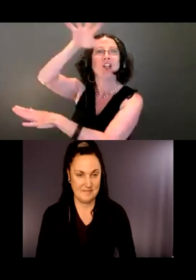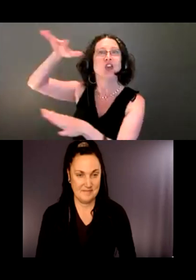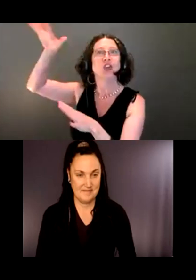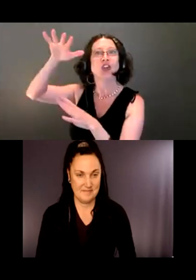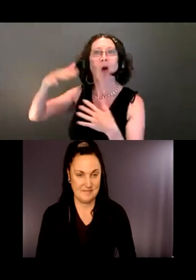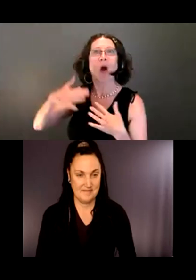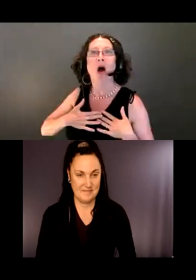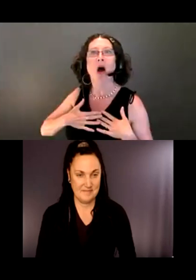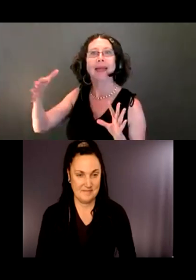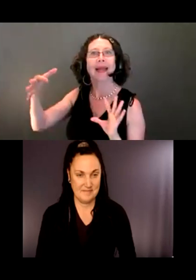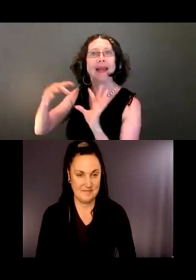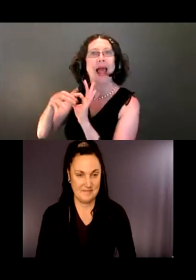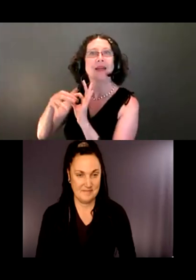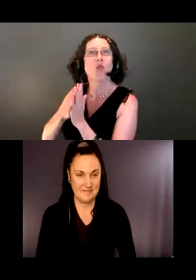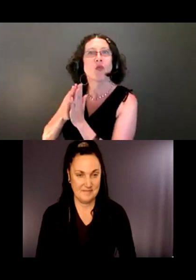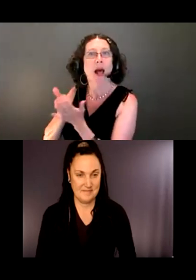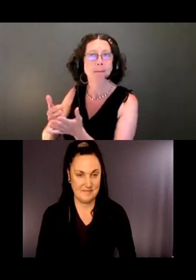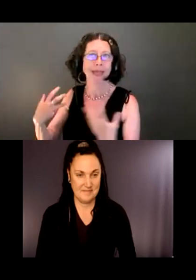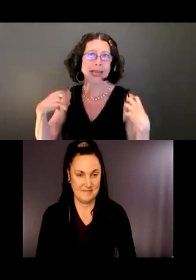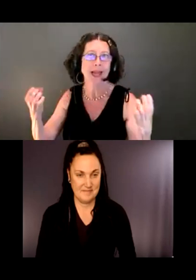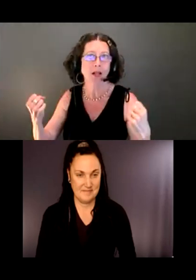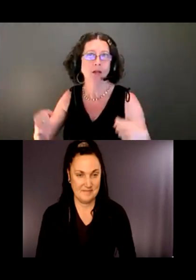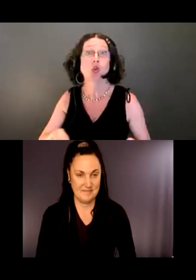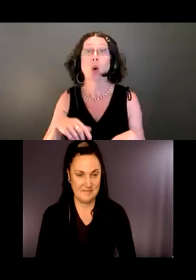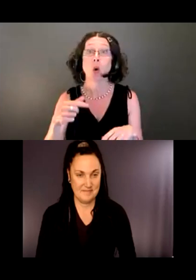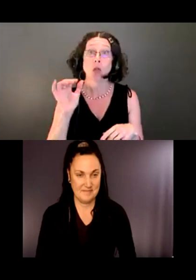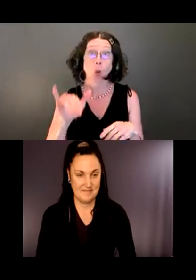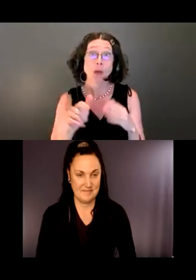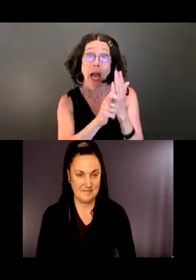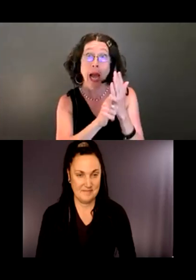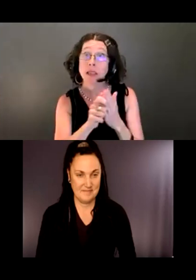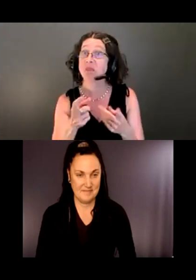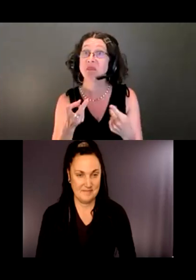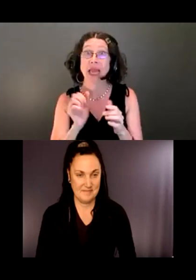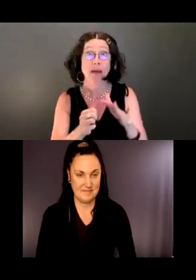Again, all guides can be in hard copy, downloadable, printable. You can have audio versions.